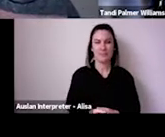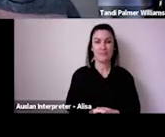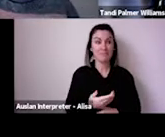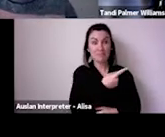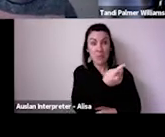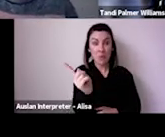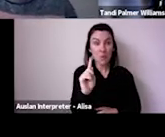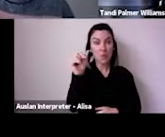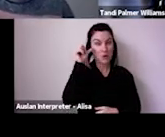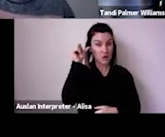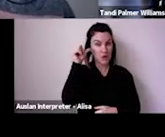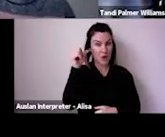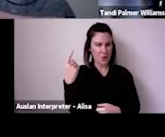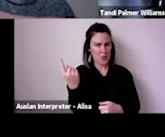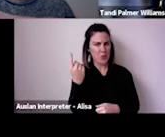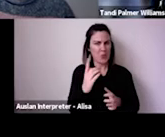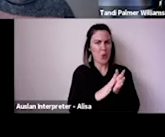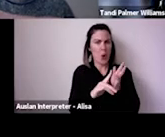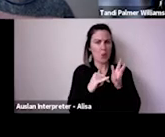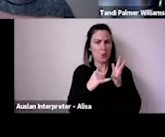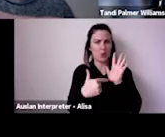how they applied to artists and arts organisations.